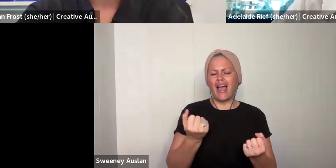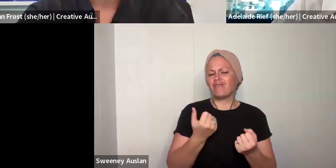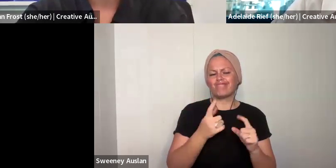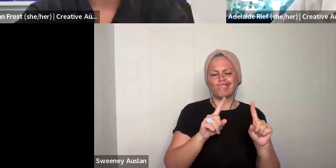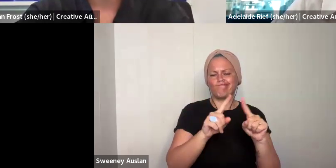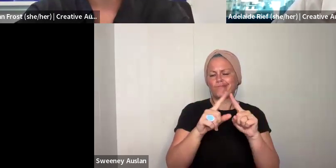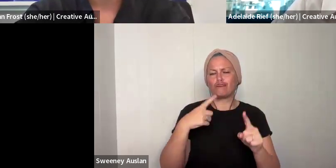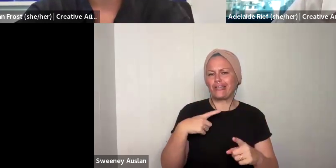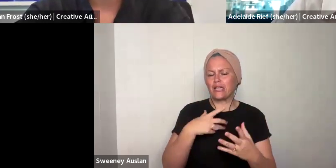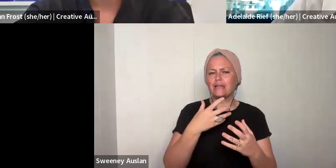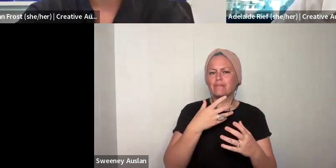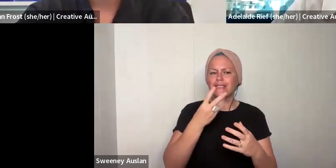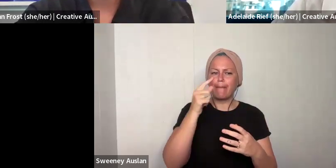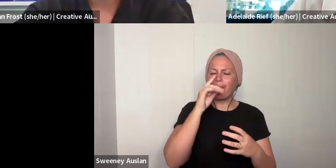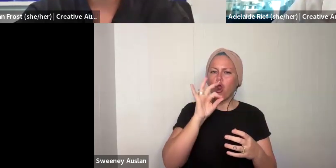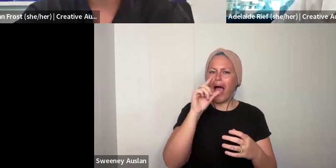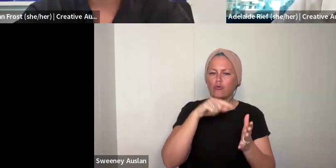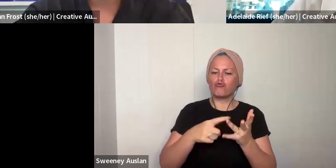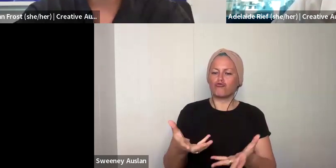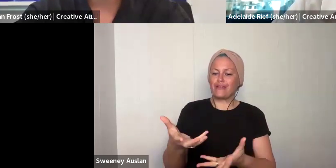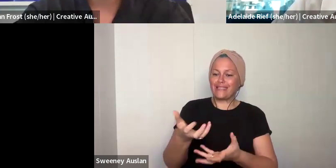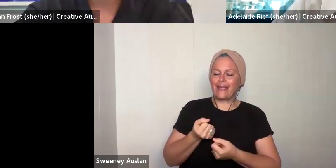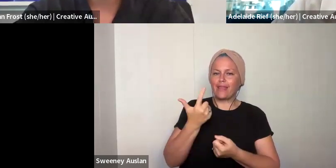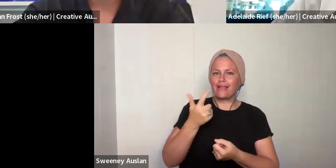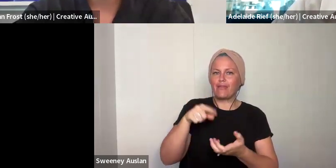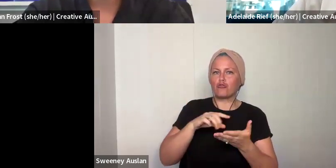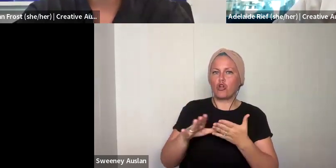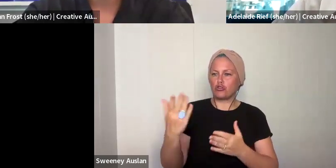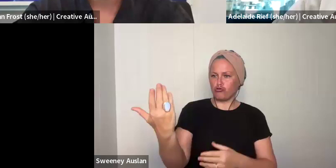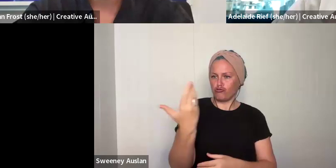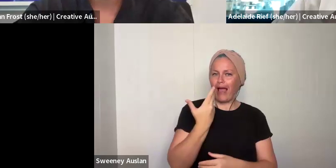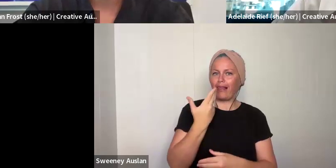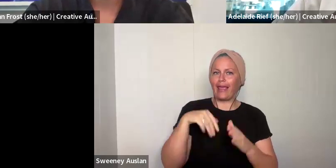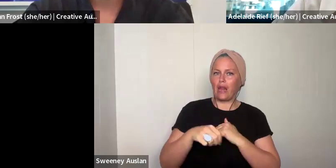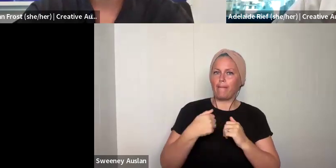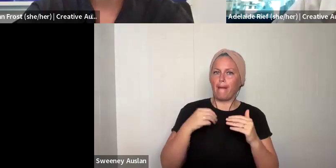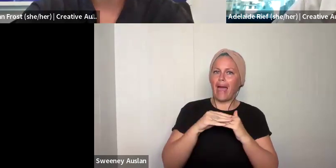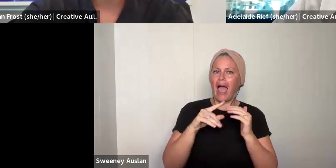program is successful. For a range of different reasons, people are not always able to receive